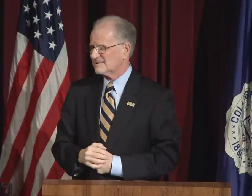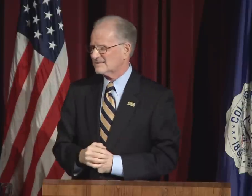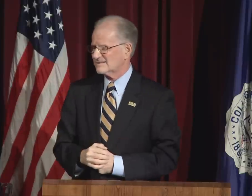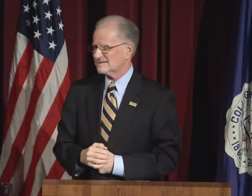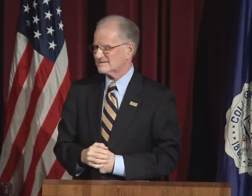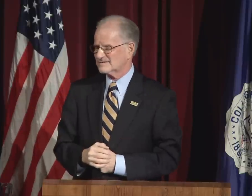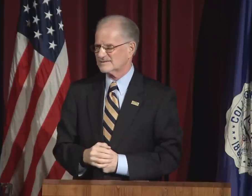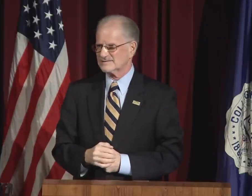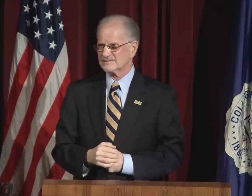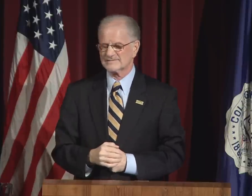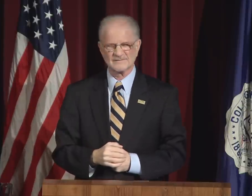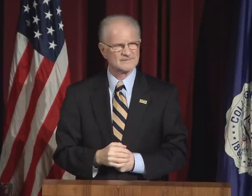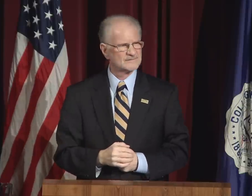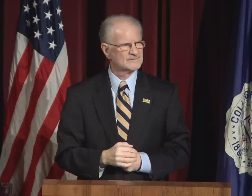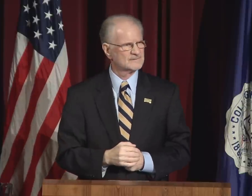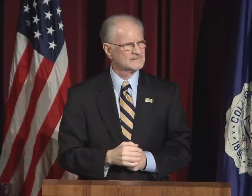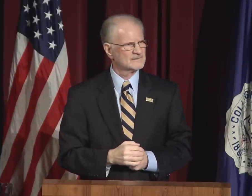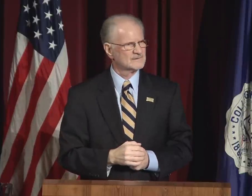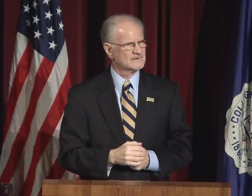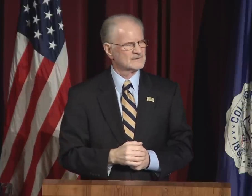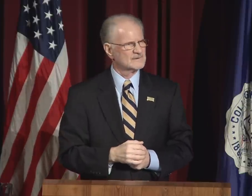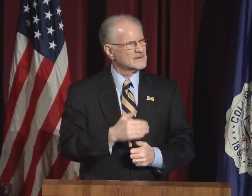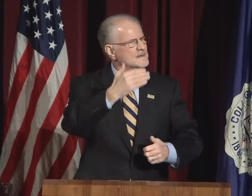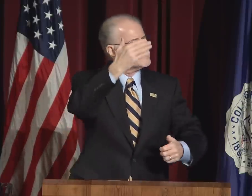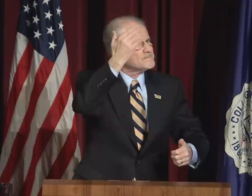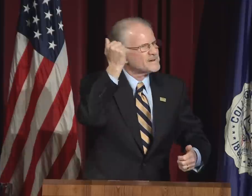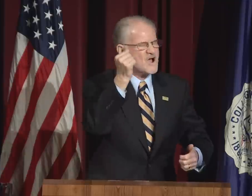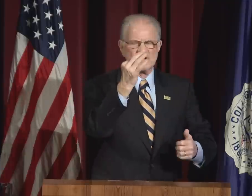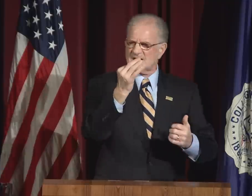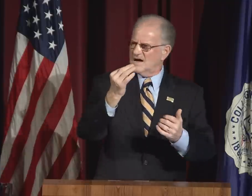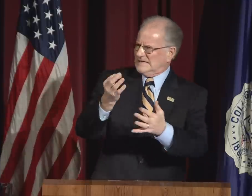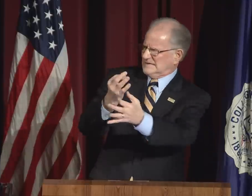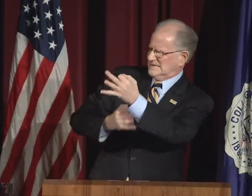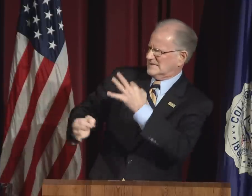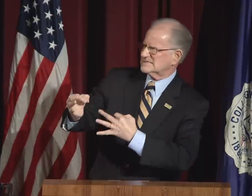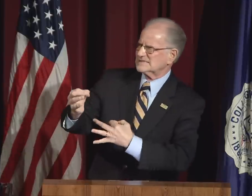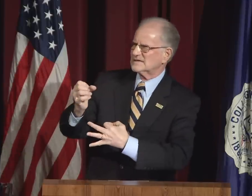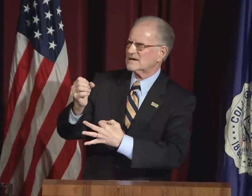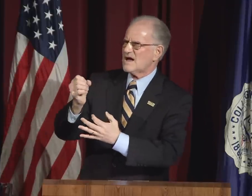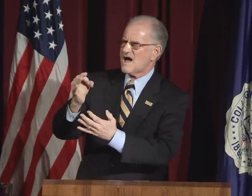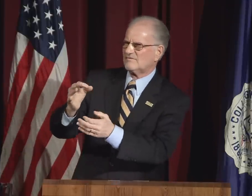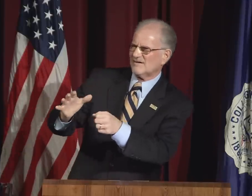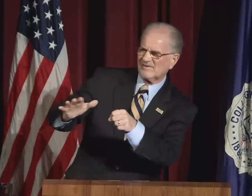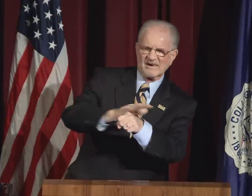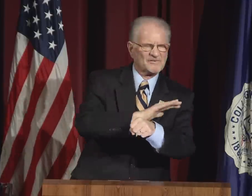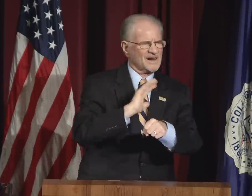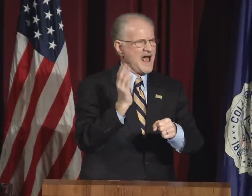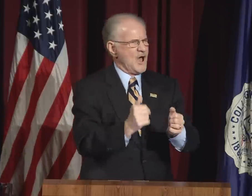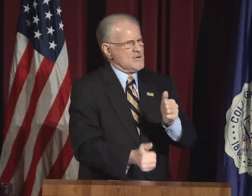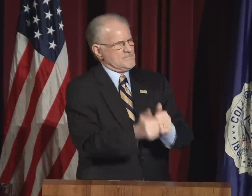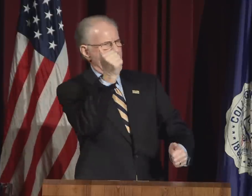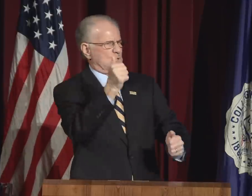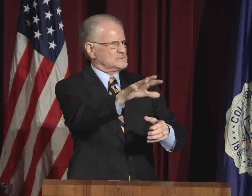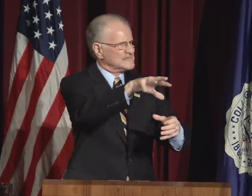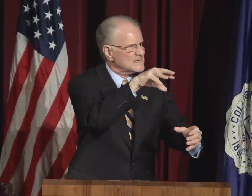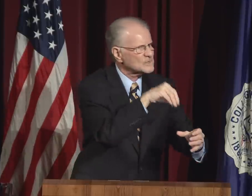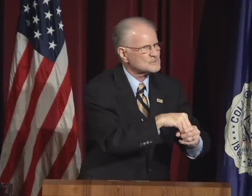Then we fail.